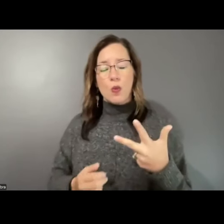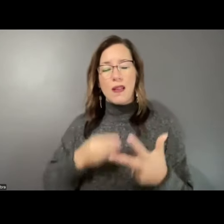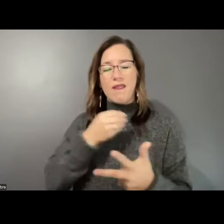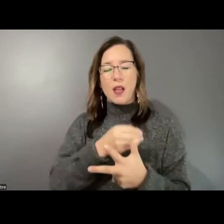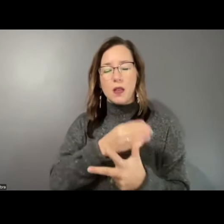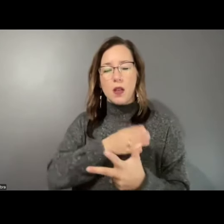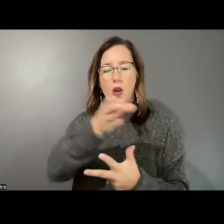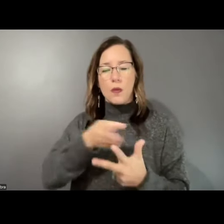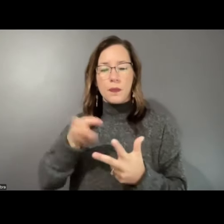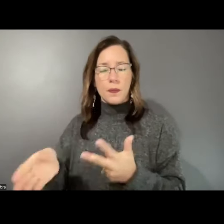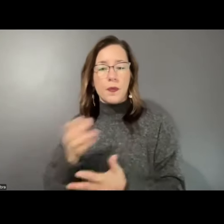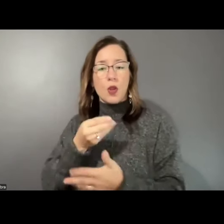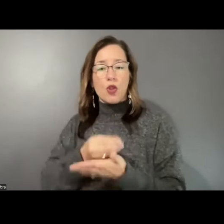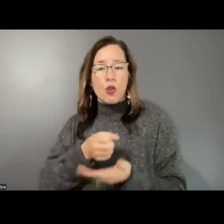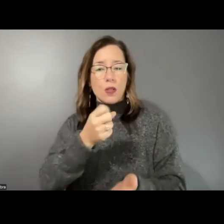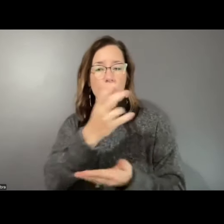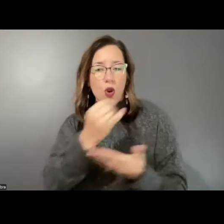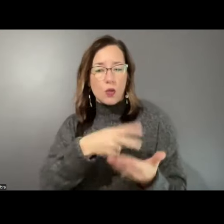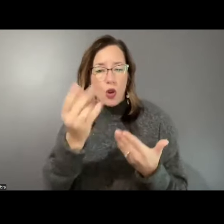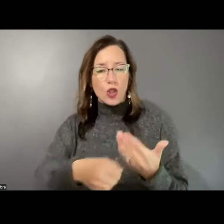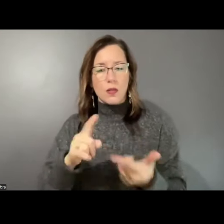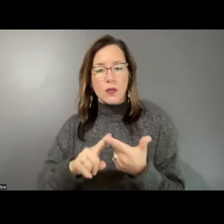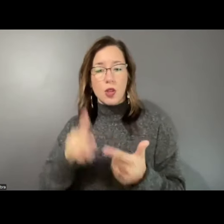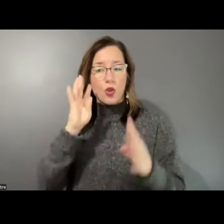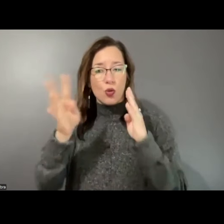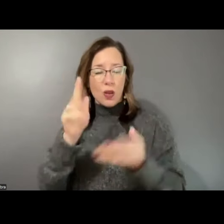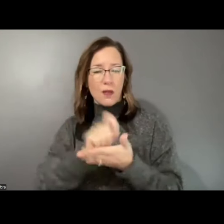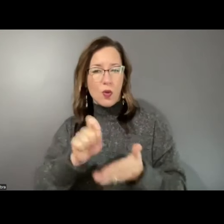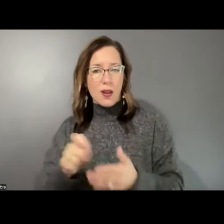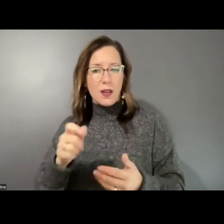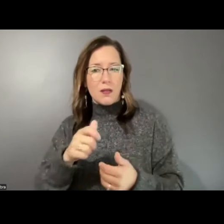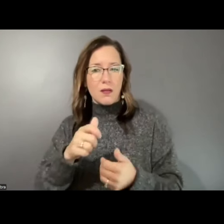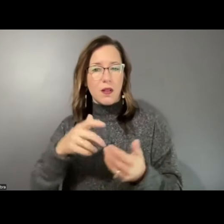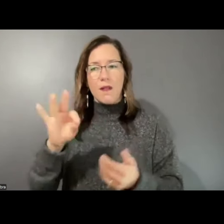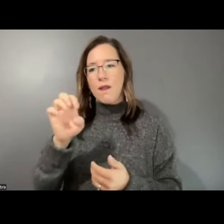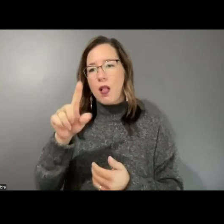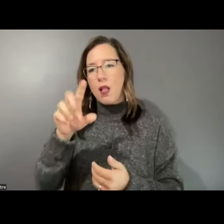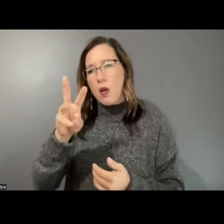Grants for Arts Projects, Creative Writing Fellowships, and National Initiatives. These